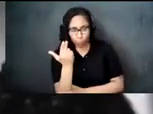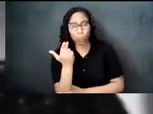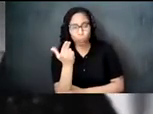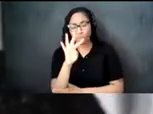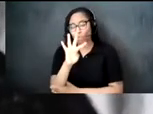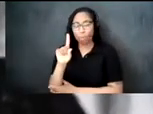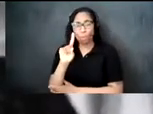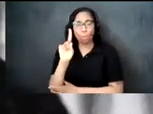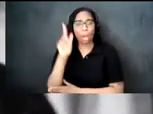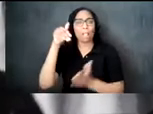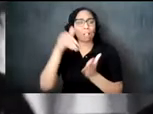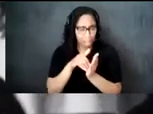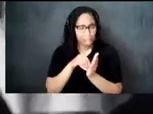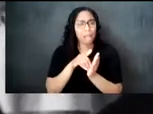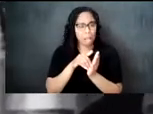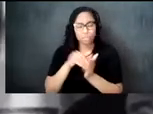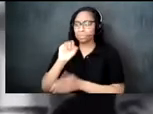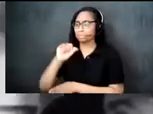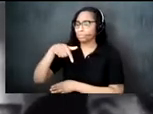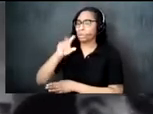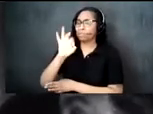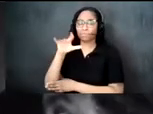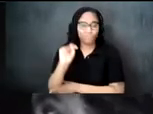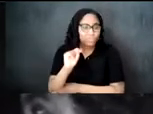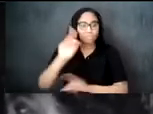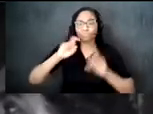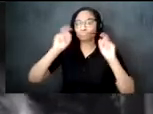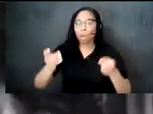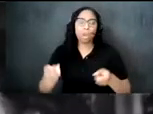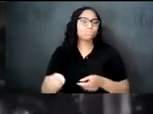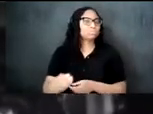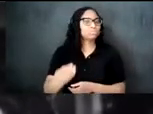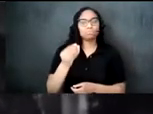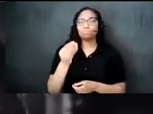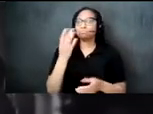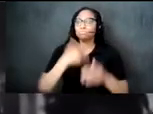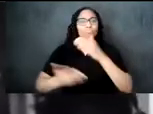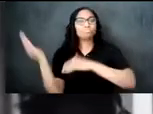would serve breakfast lunch tea and boarding to visitors and guests it